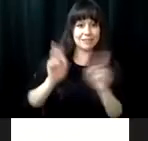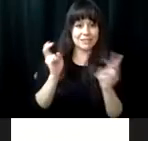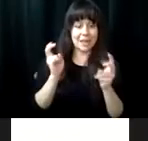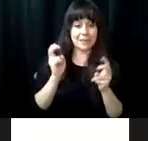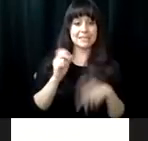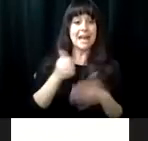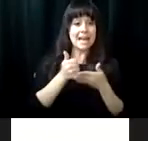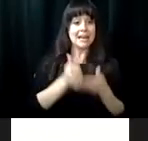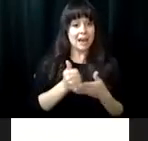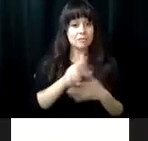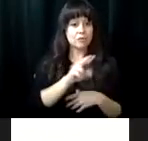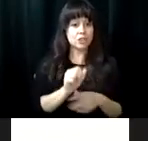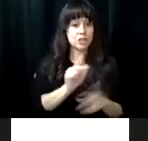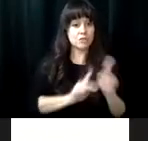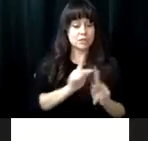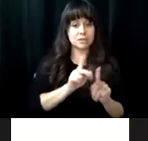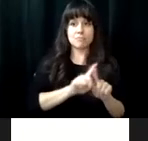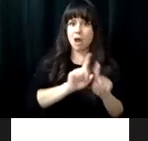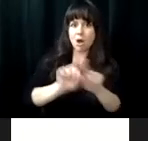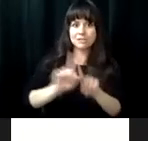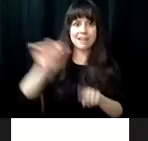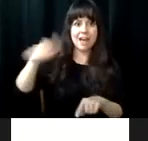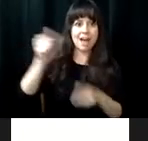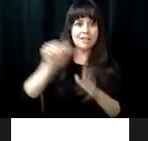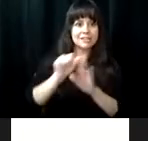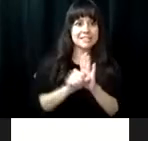offering virtually training programs